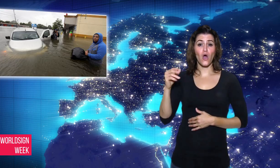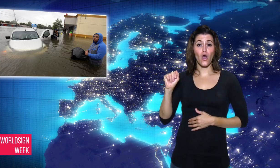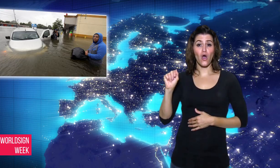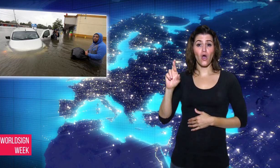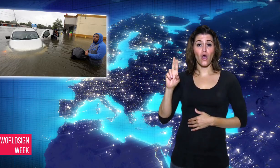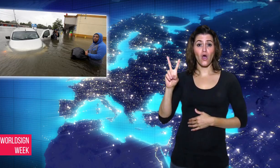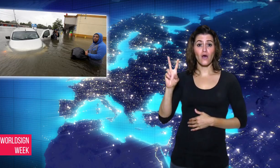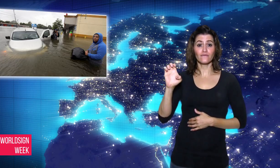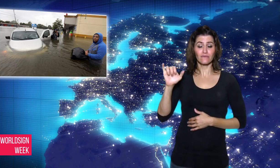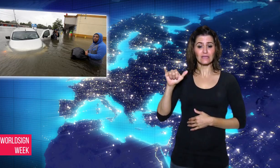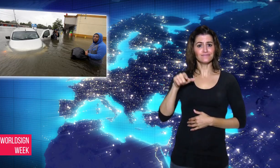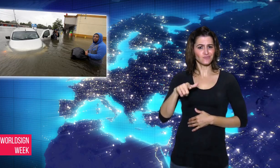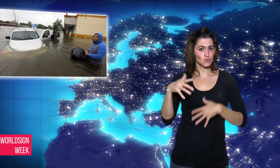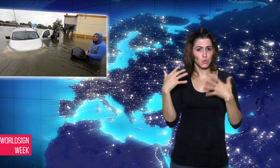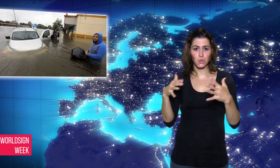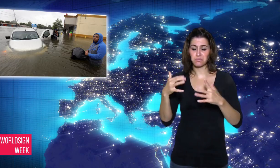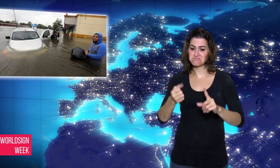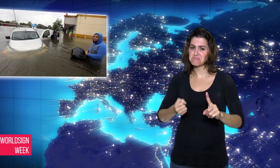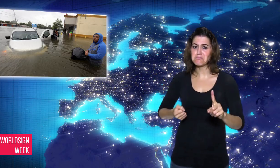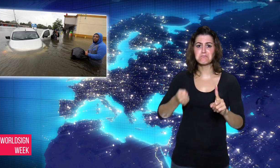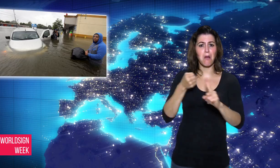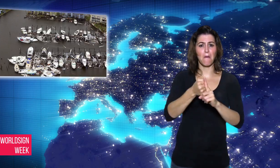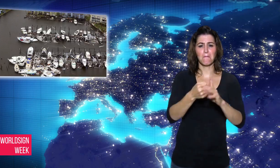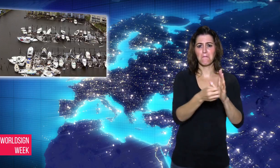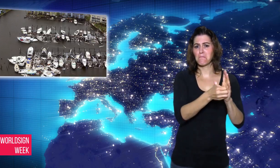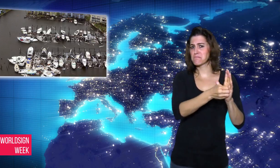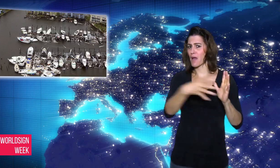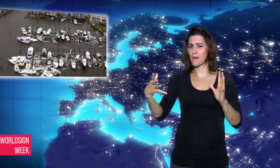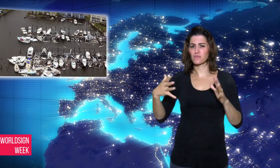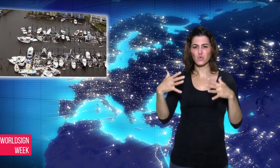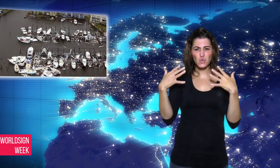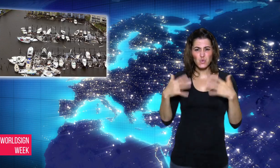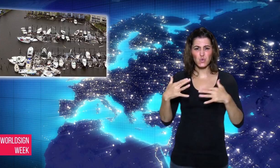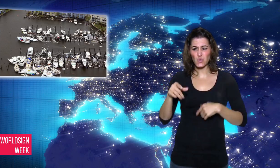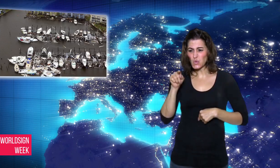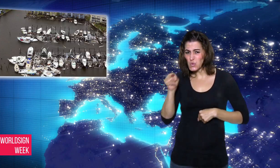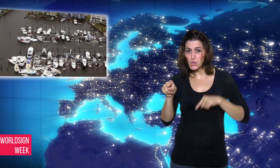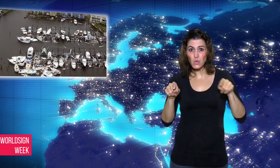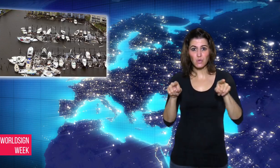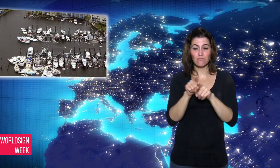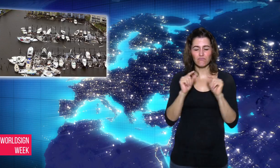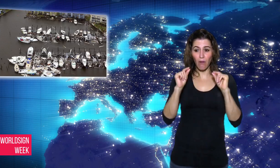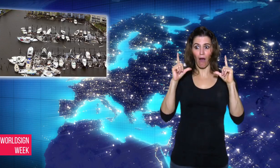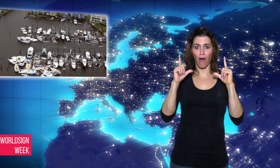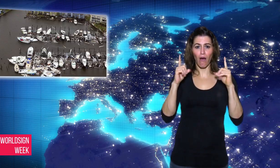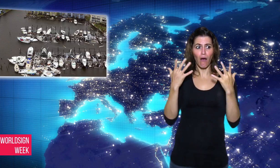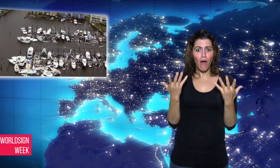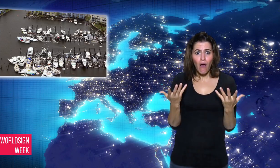damages and catastrophic flooding to